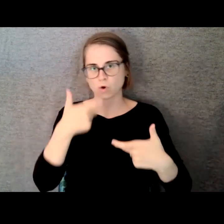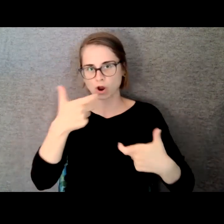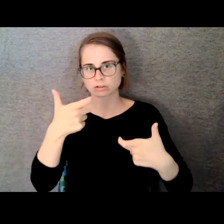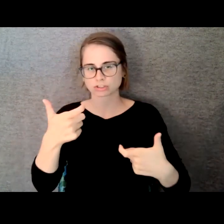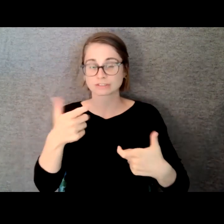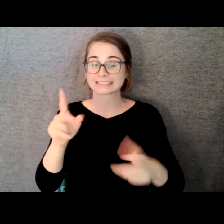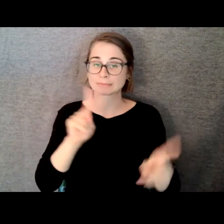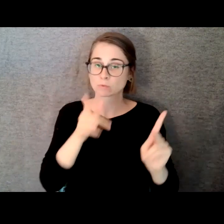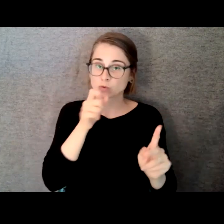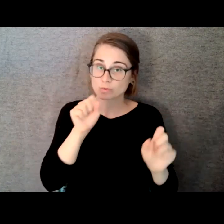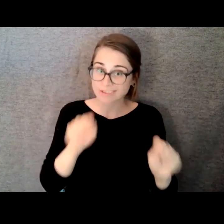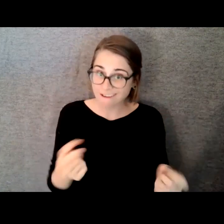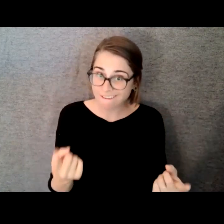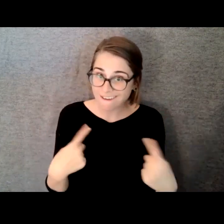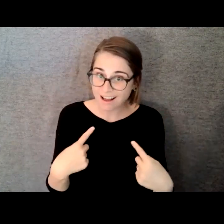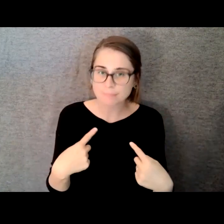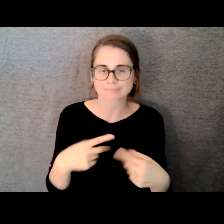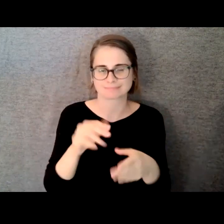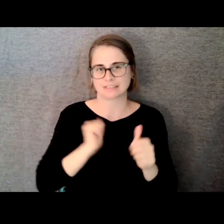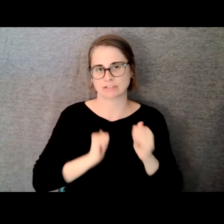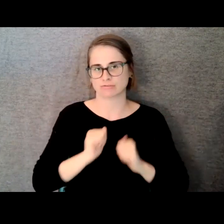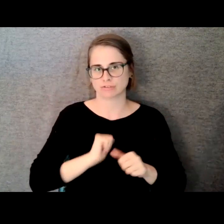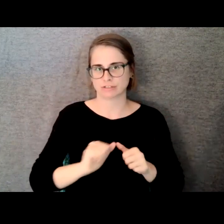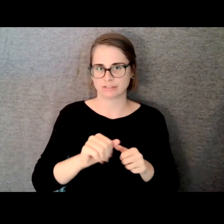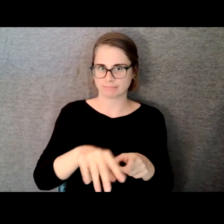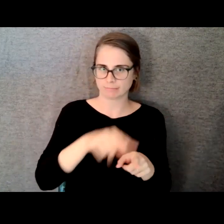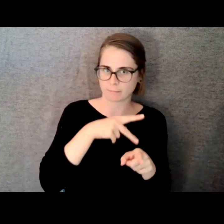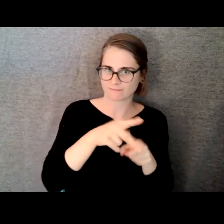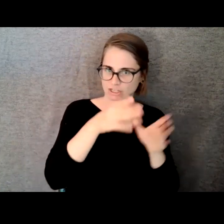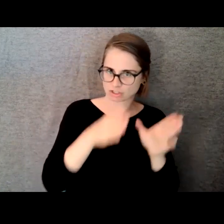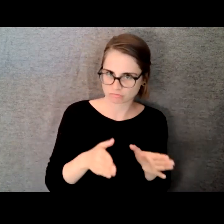And other alumni of the festival. And they come to Manhattan and watch shows